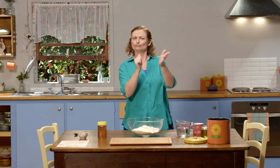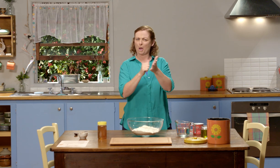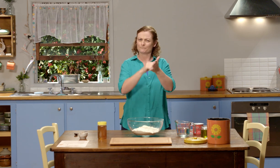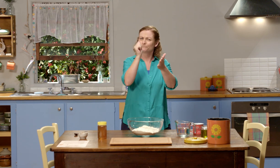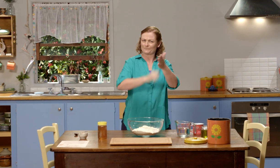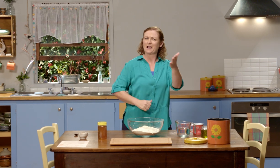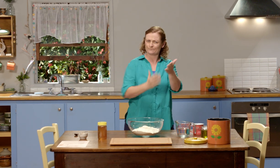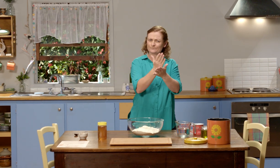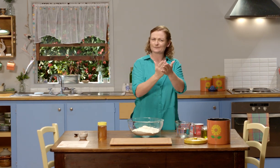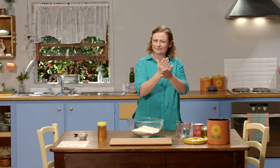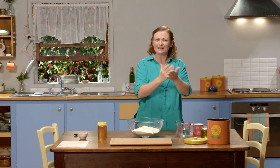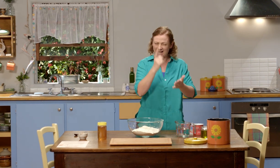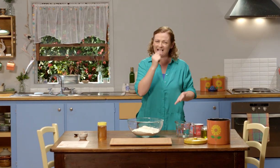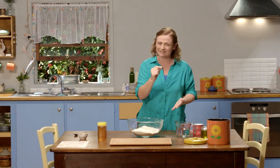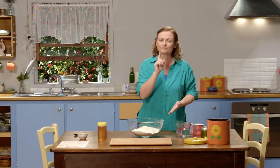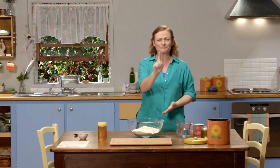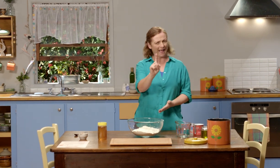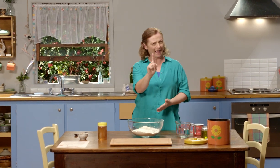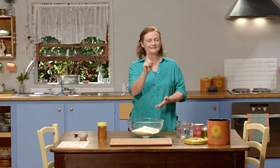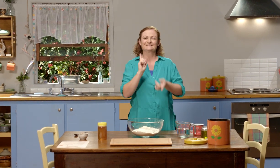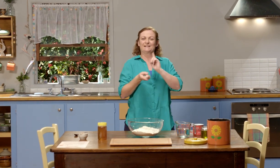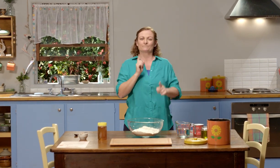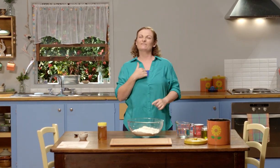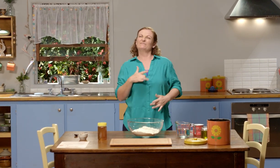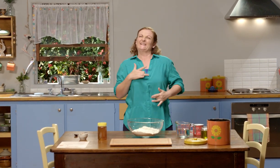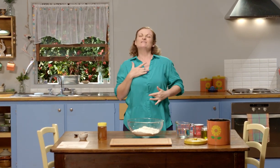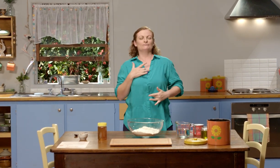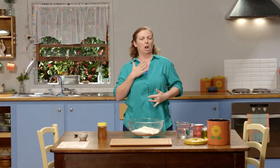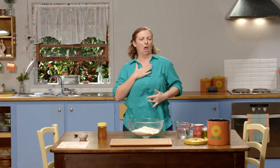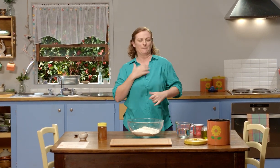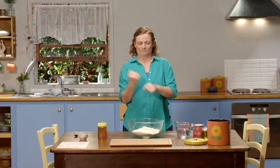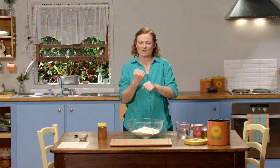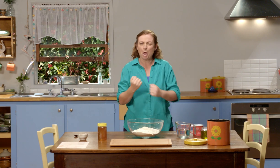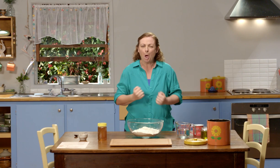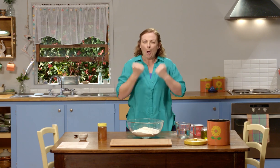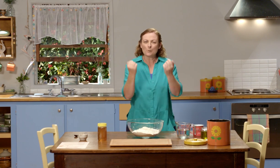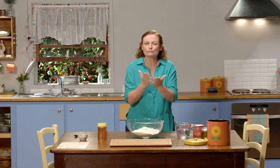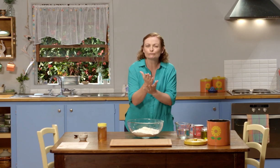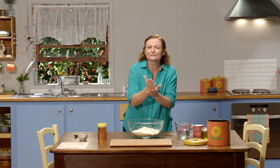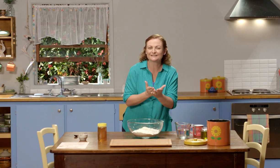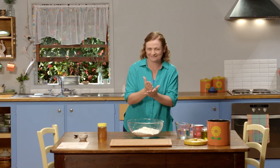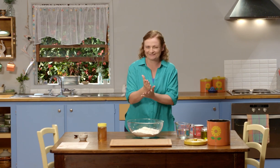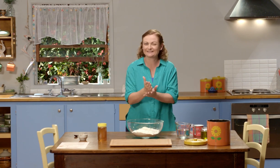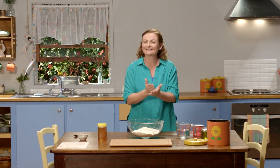I know you can go to the supermarket and buy bread, but sometimes, I feel like making my own bread.